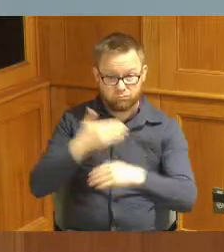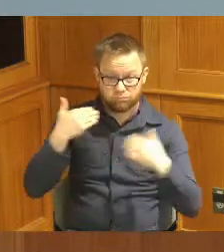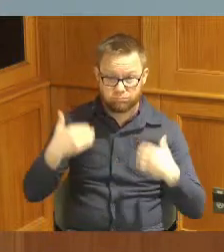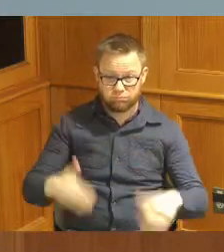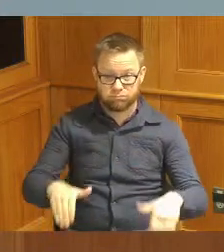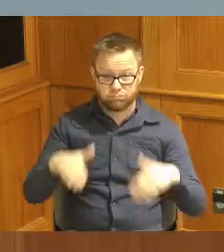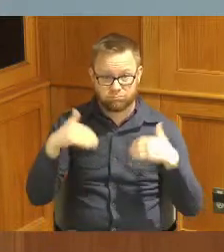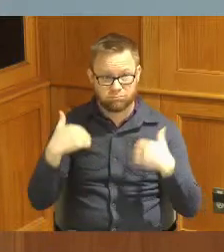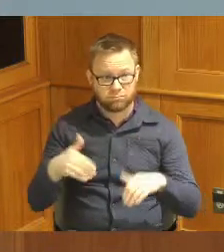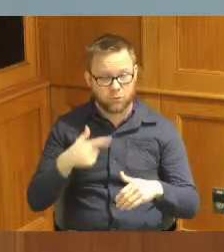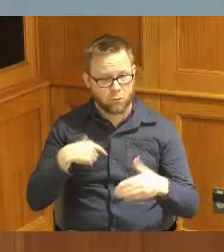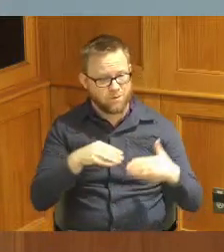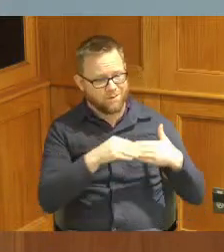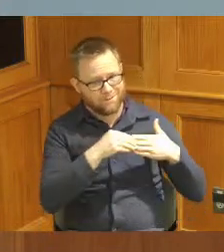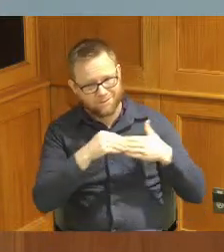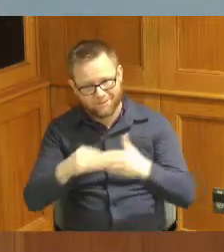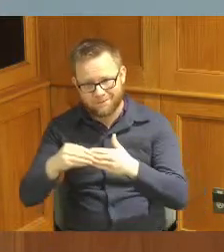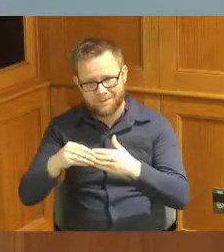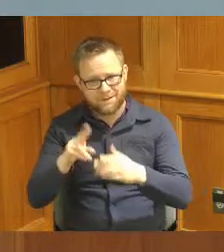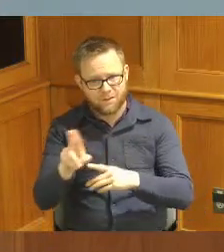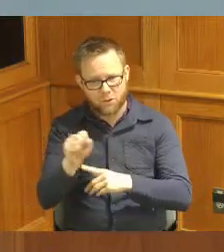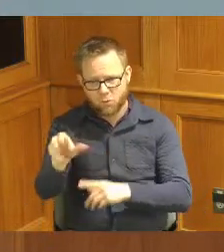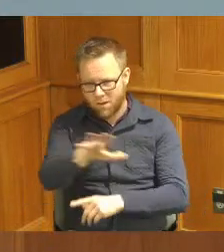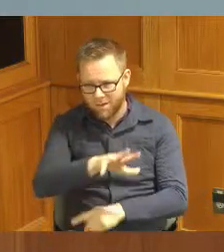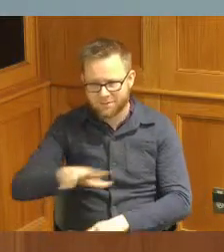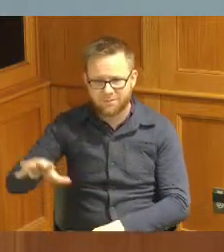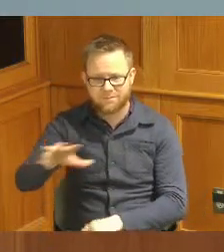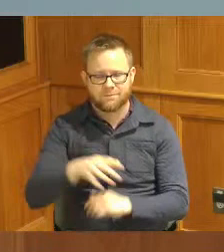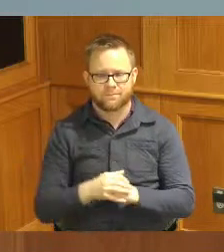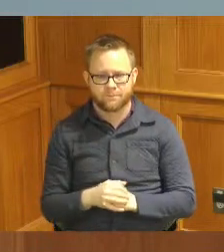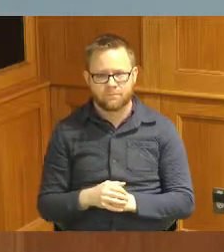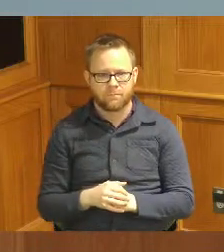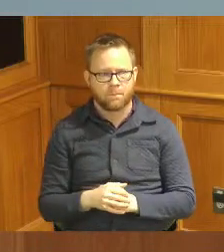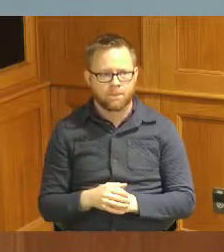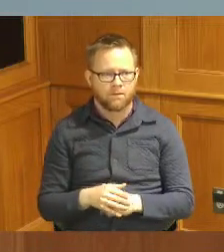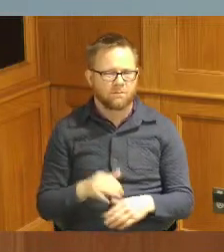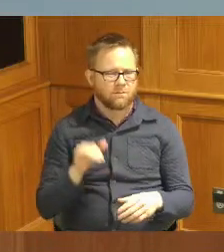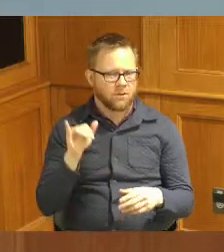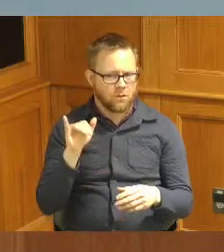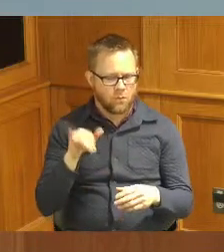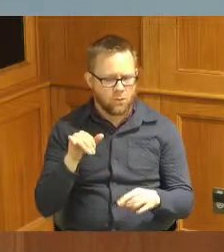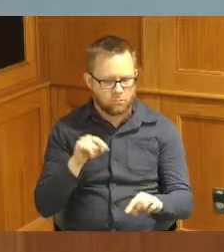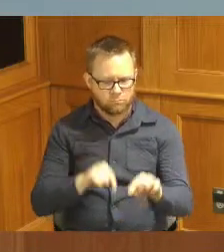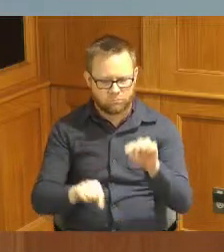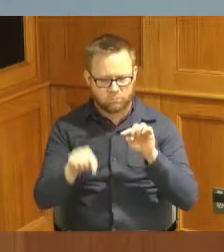we are leading the nation in a lot of different ways so just wanted to kind of double back on the